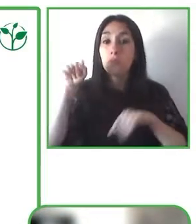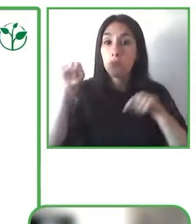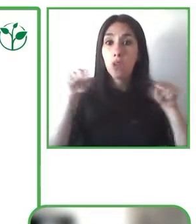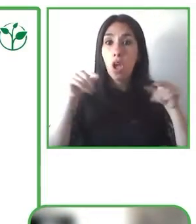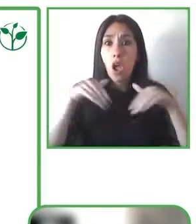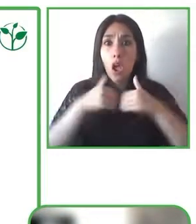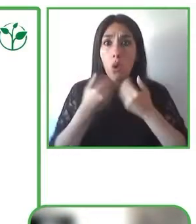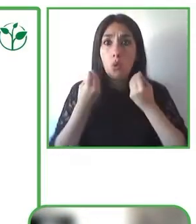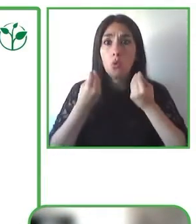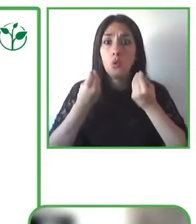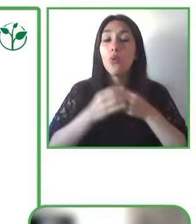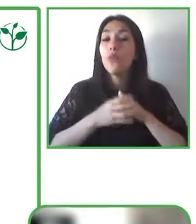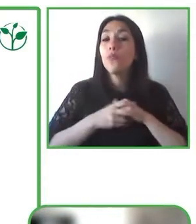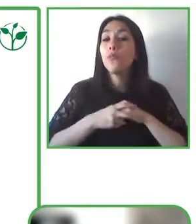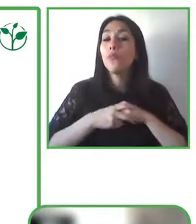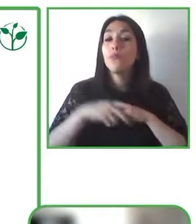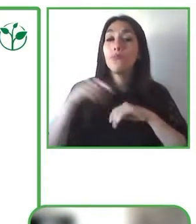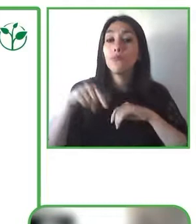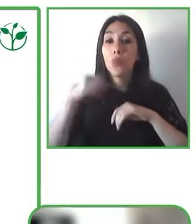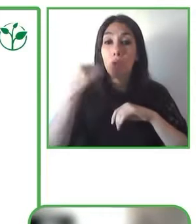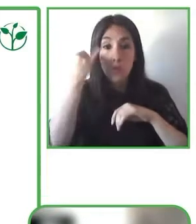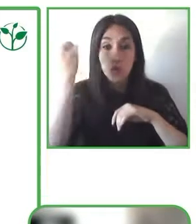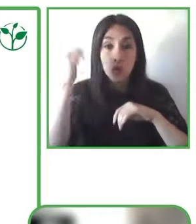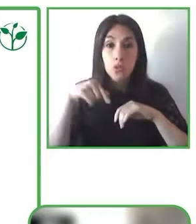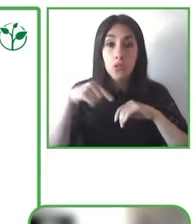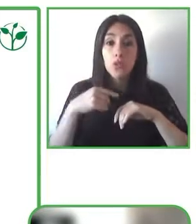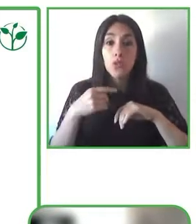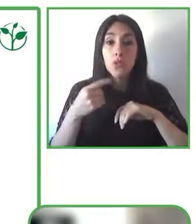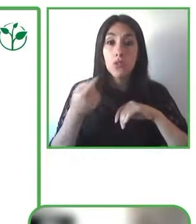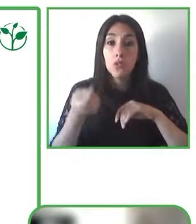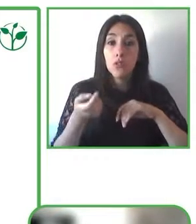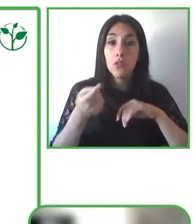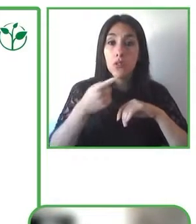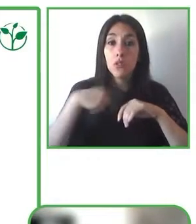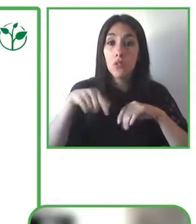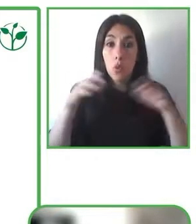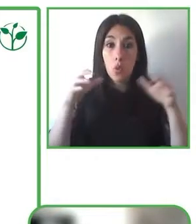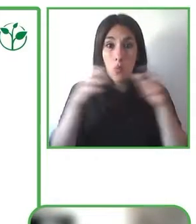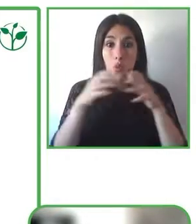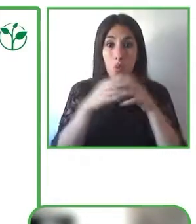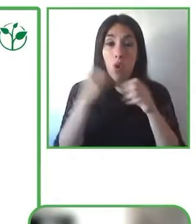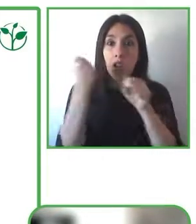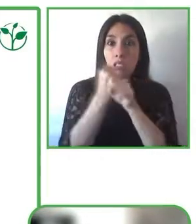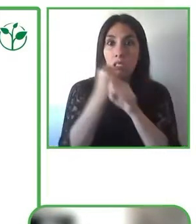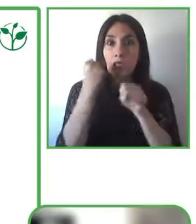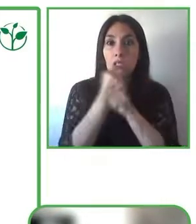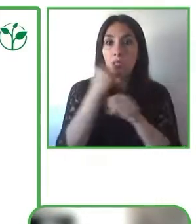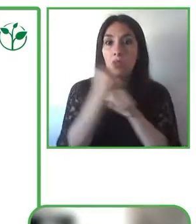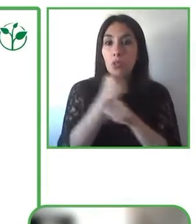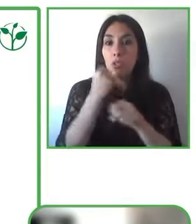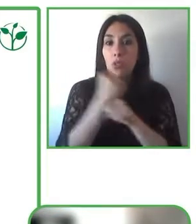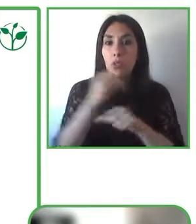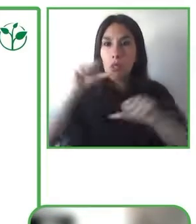area so for instance we've been looking at the social the return-on-investment social return